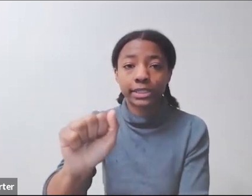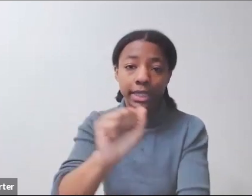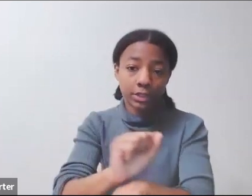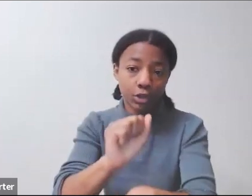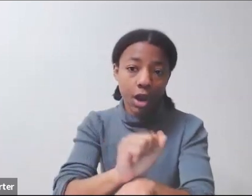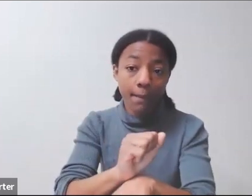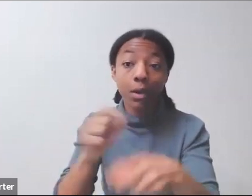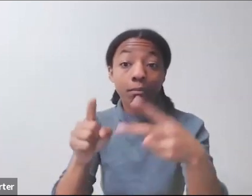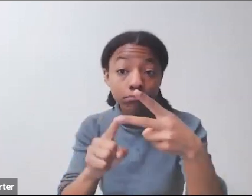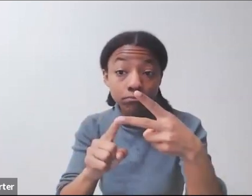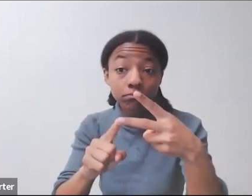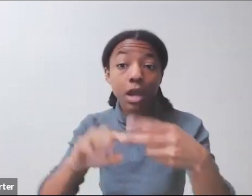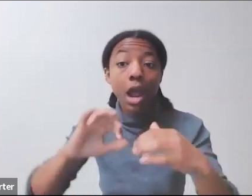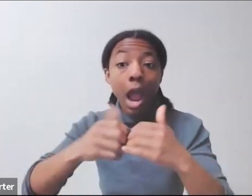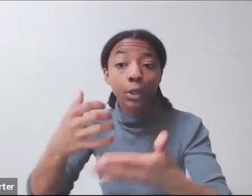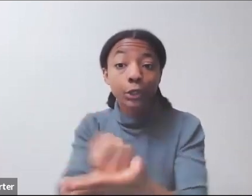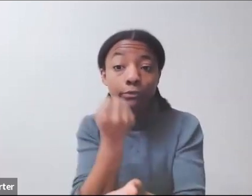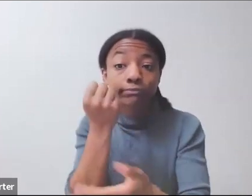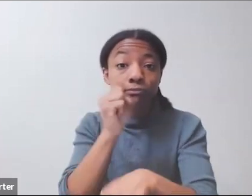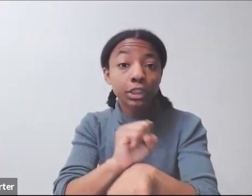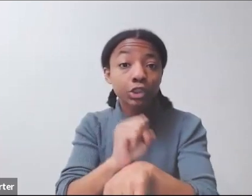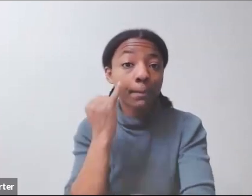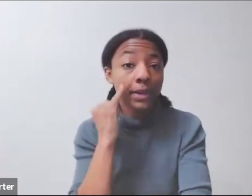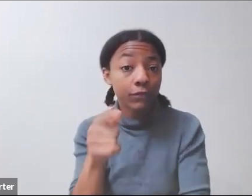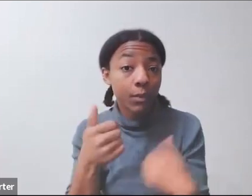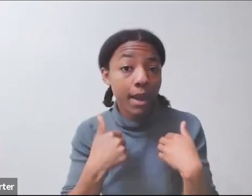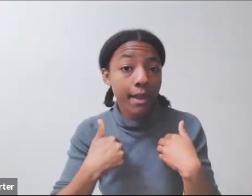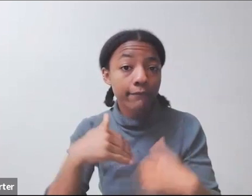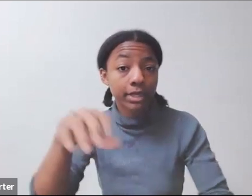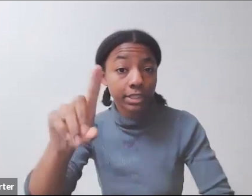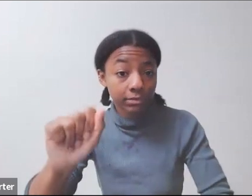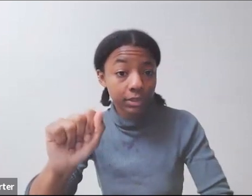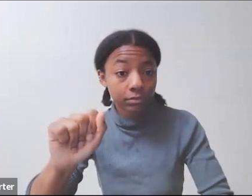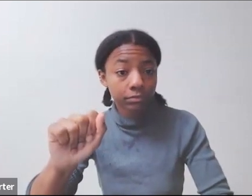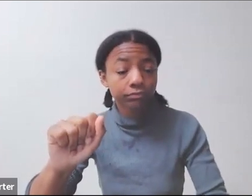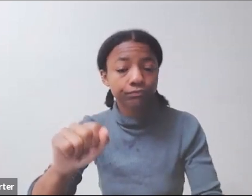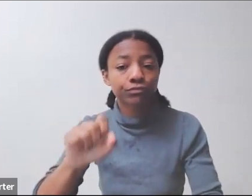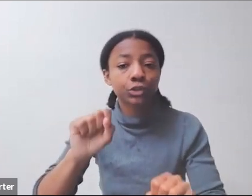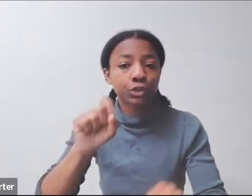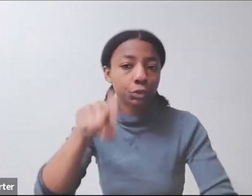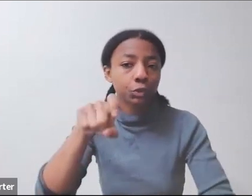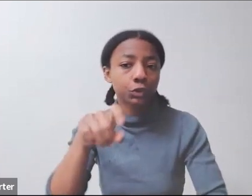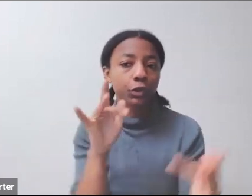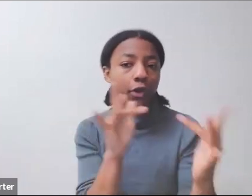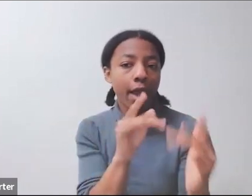You can go to the next slide. I wanted to also let that in addition to these government jobs,